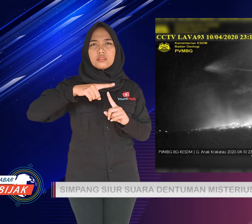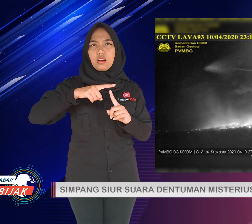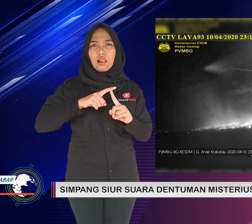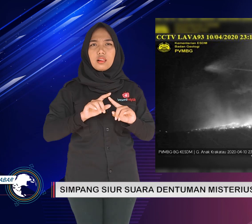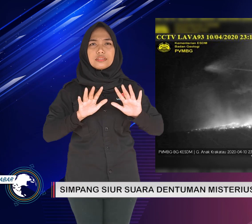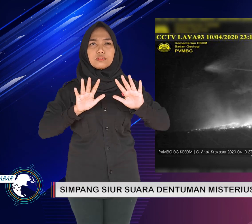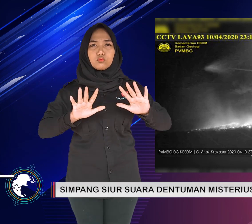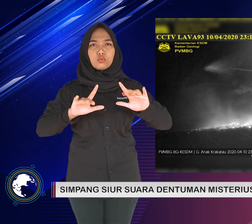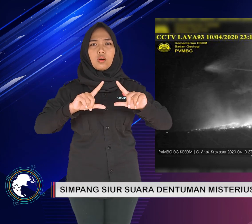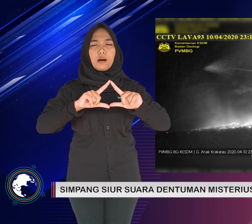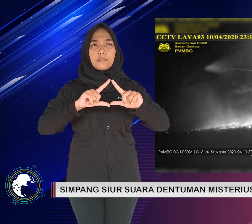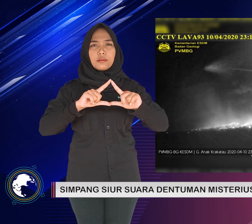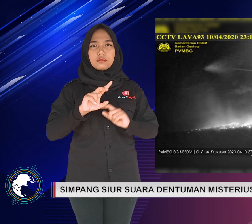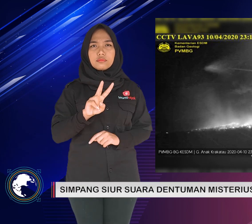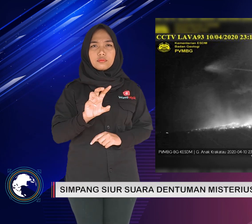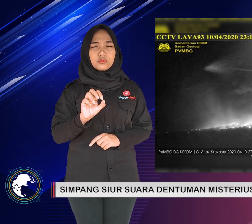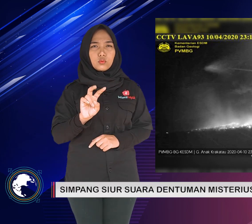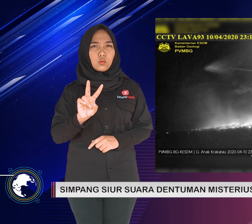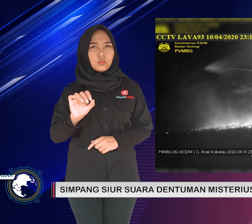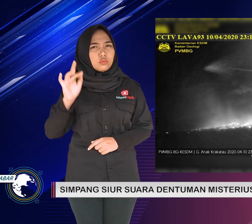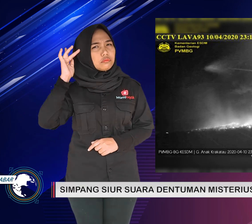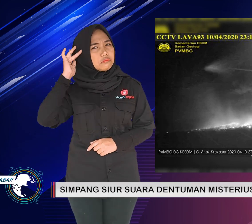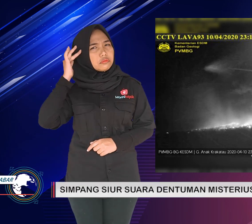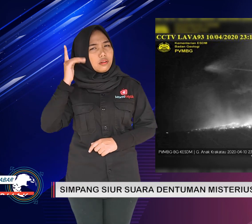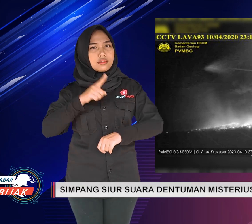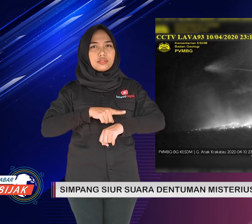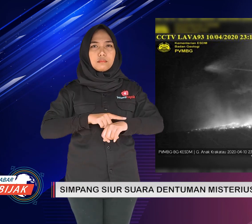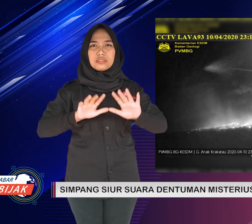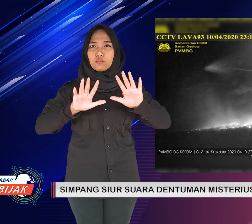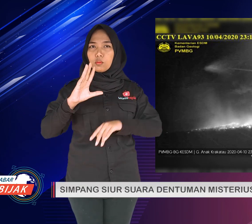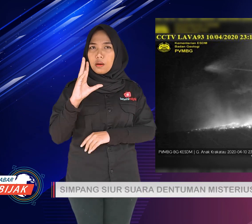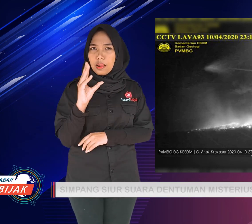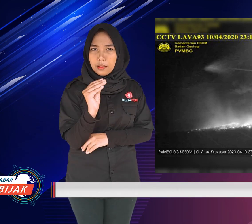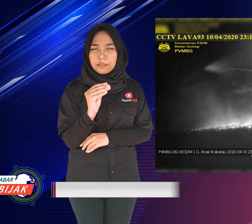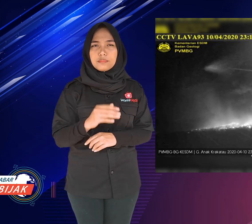on April 10, 2020 around 10 p.m.